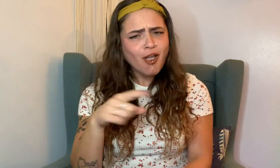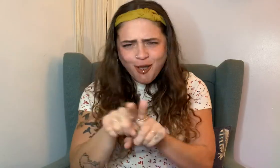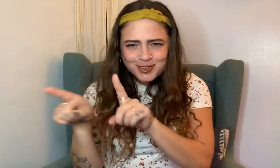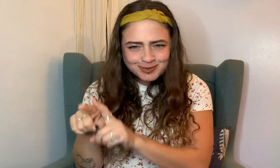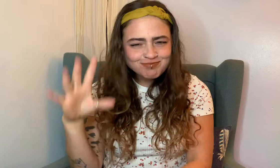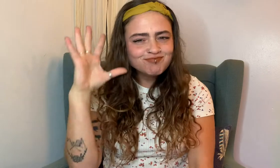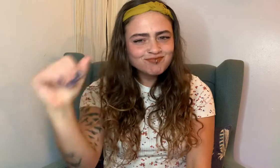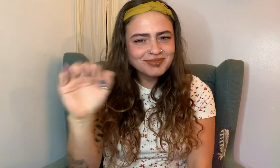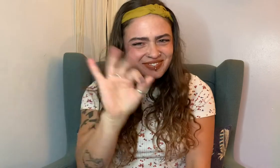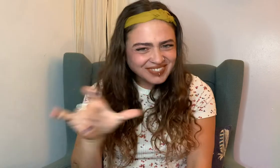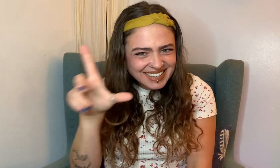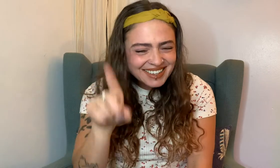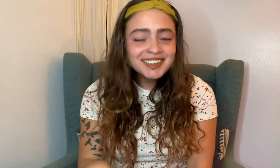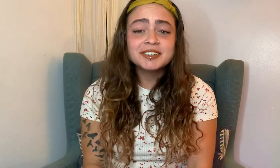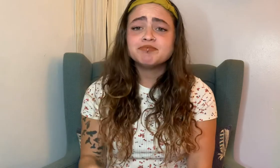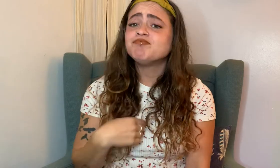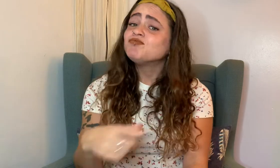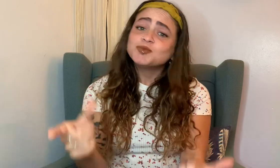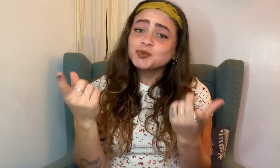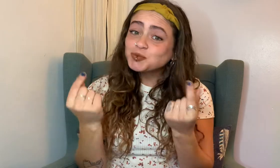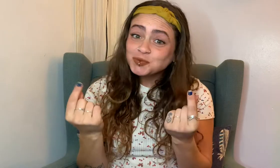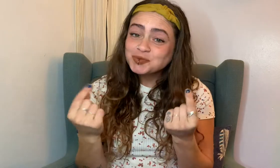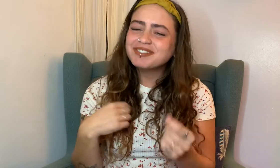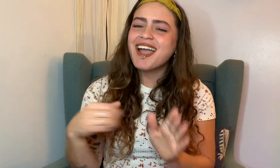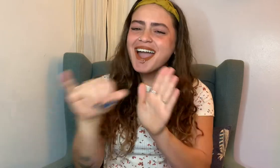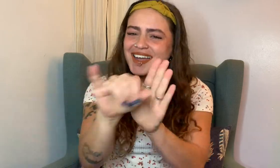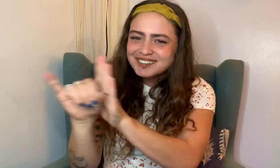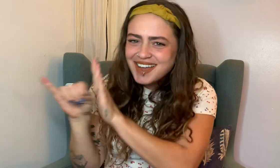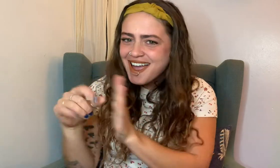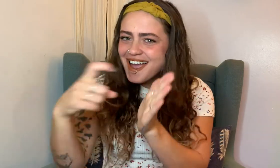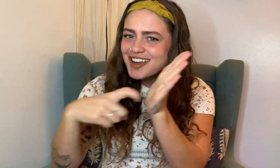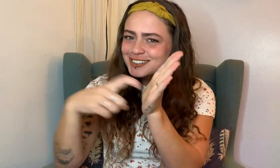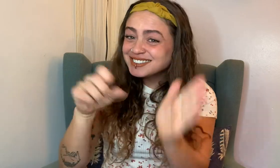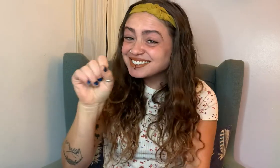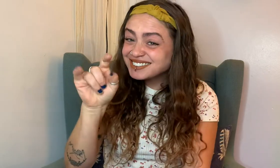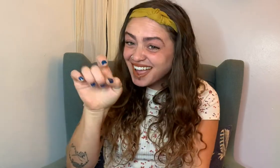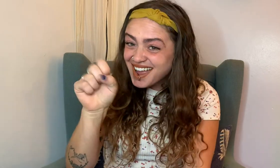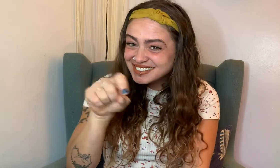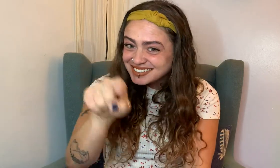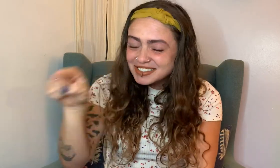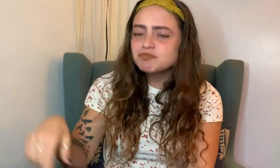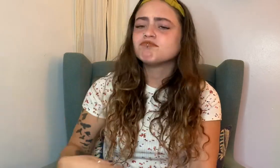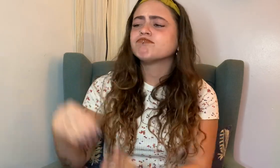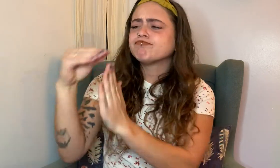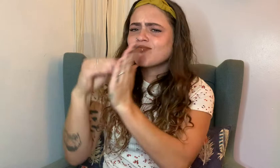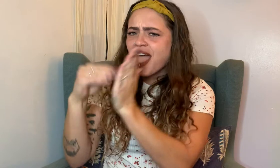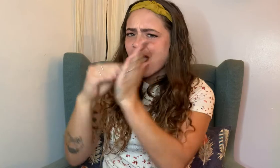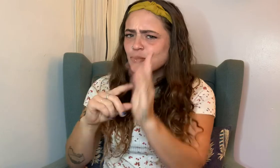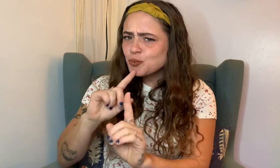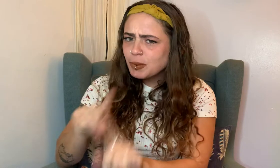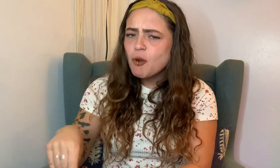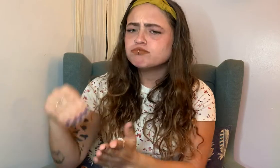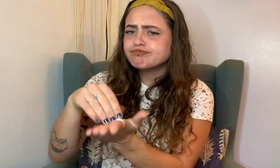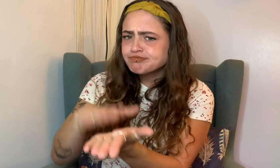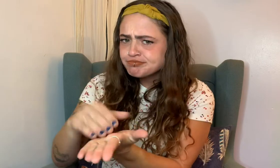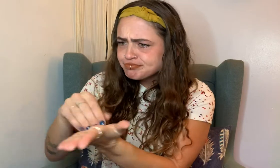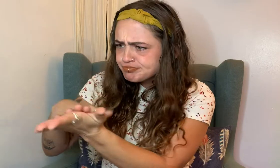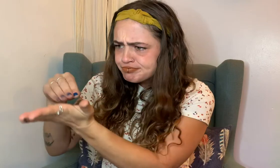I also go out into the field to identify archaeological sites and to file reports/documentation;